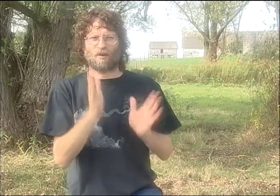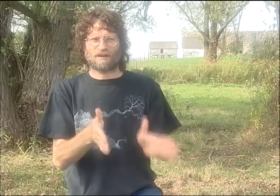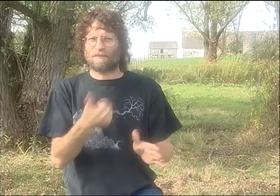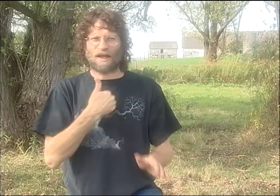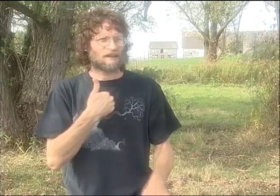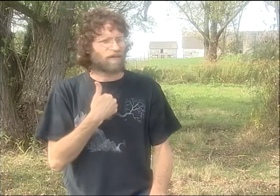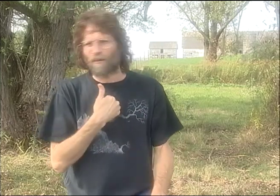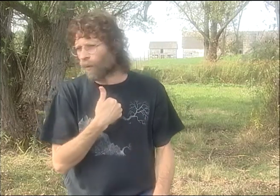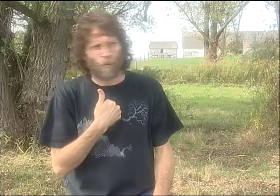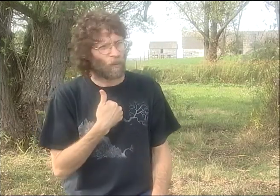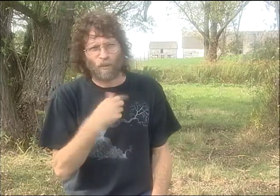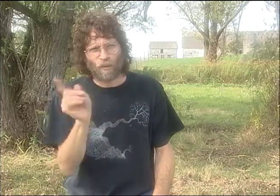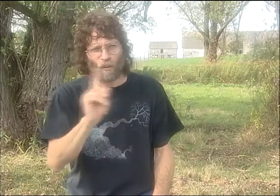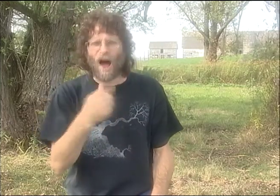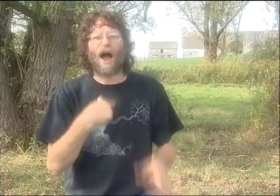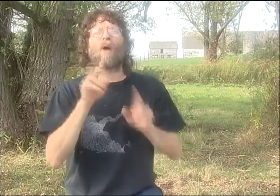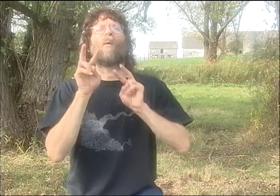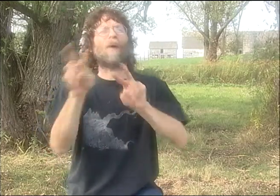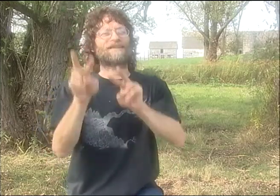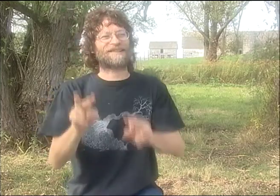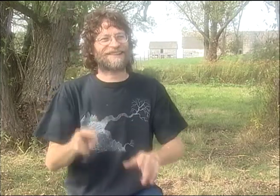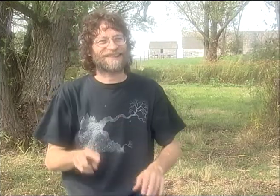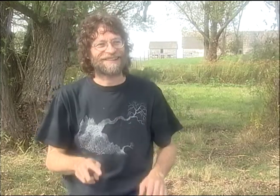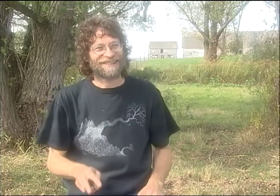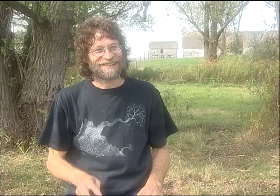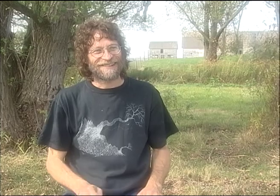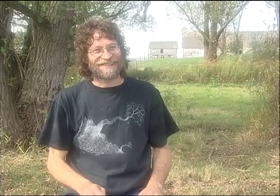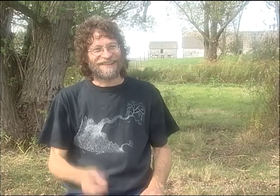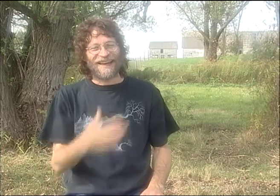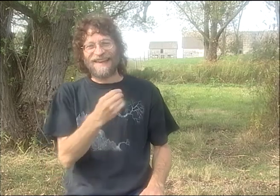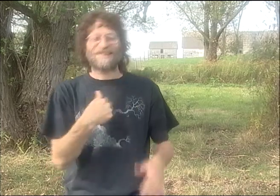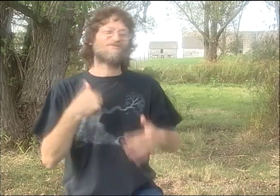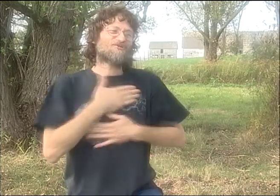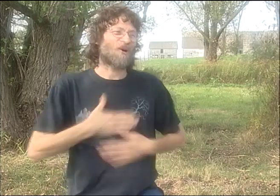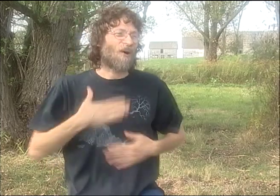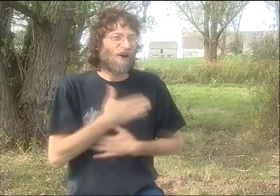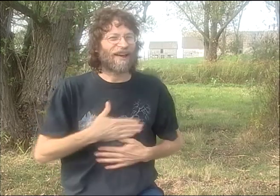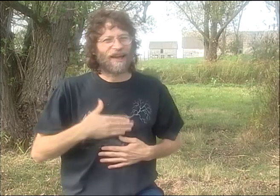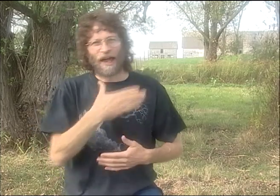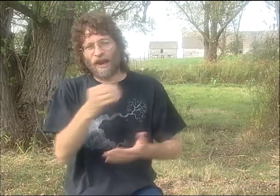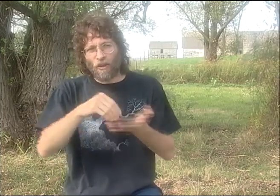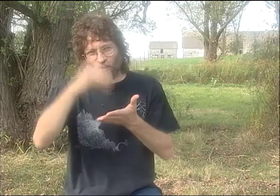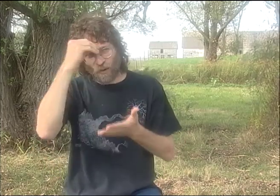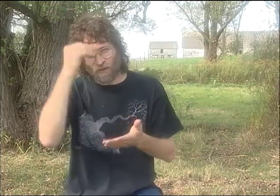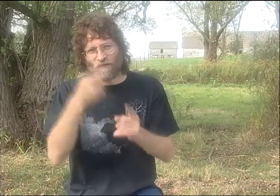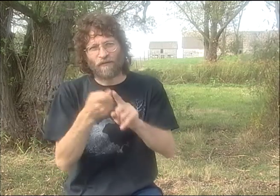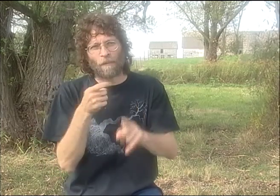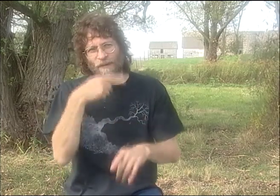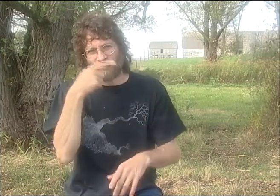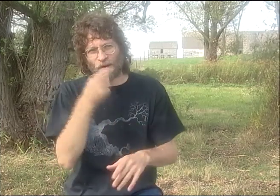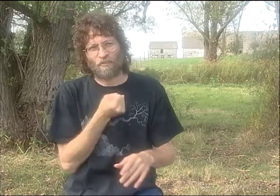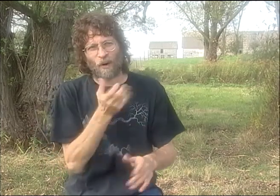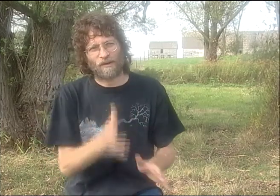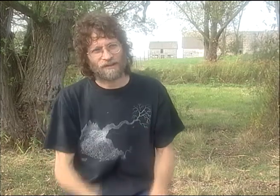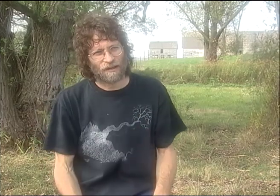I NEVER INTERPRETED FOR ANY HEARING POETS. NOPE. NOPE. I JUST WATCHED. AND I ENJOYED MYSELF.